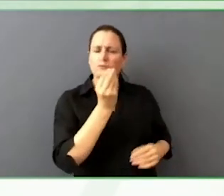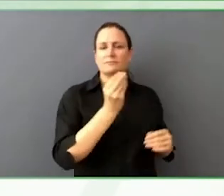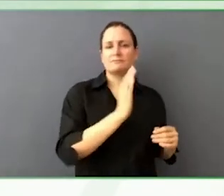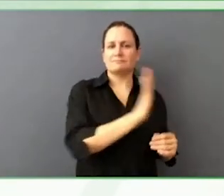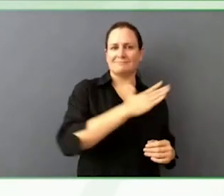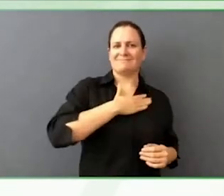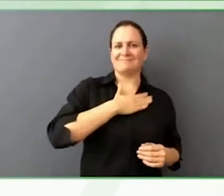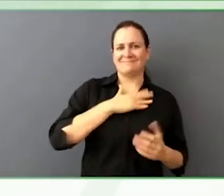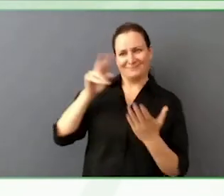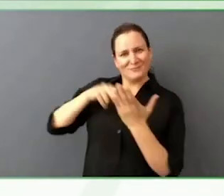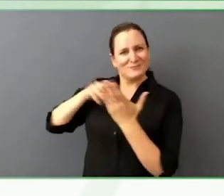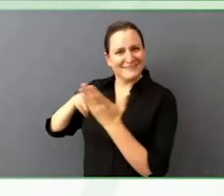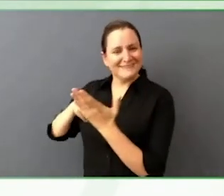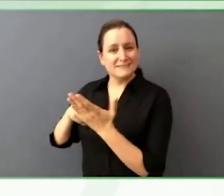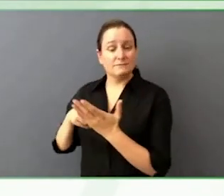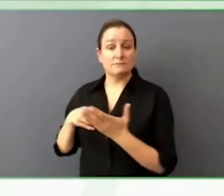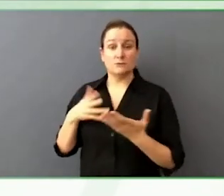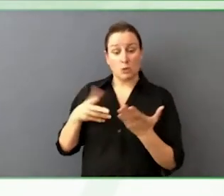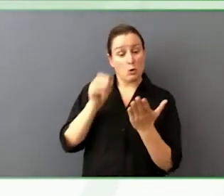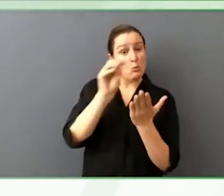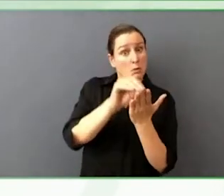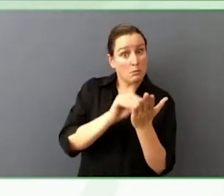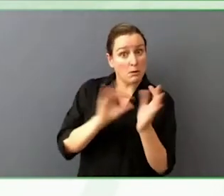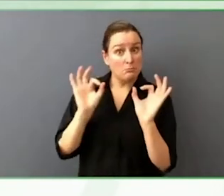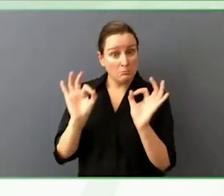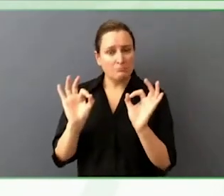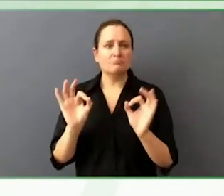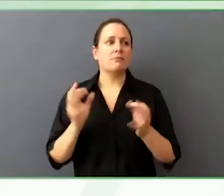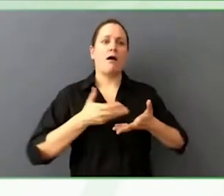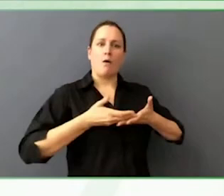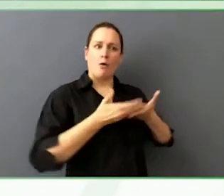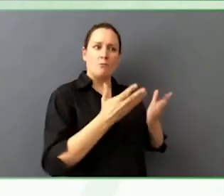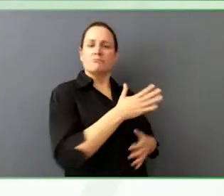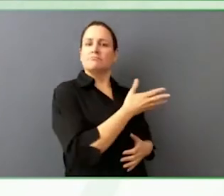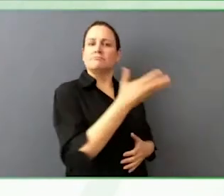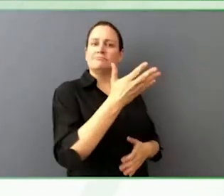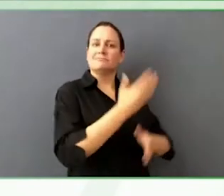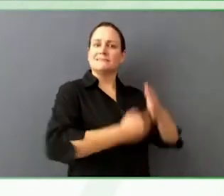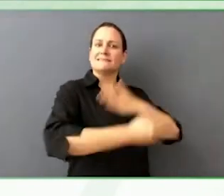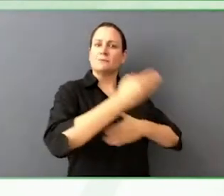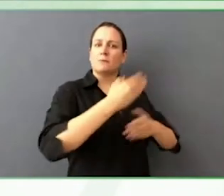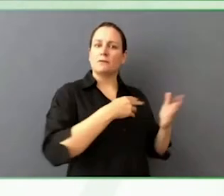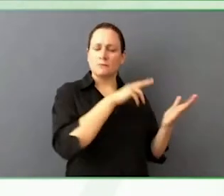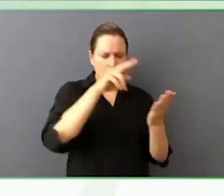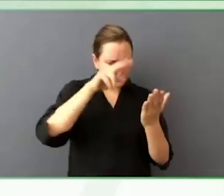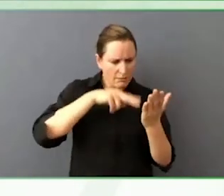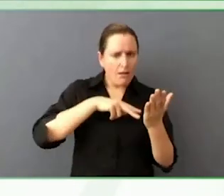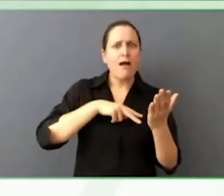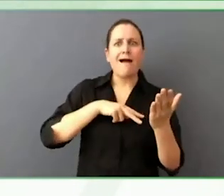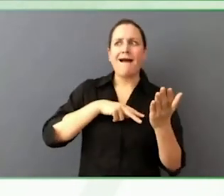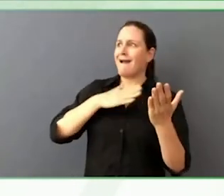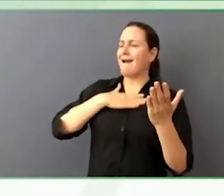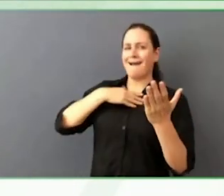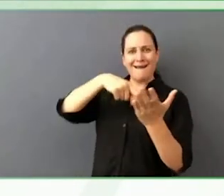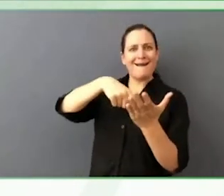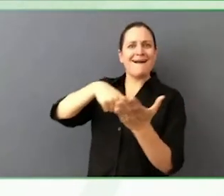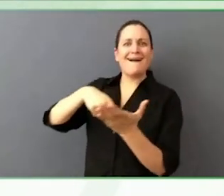everyone, it is a common thing that comes up. Conversations, people with cognitive disabilities, people who